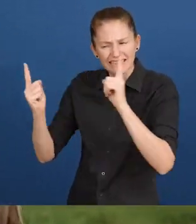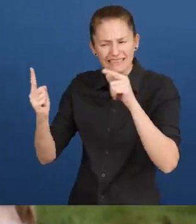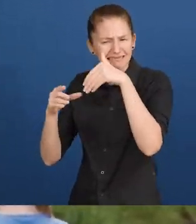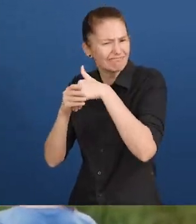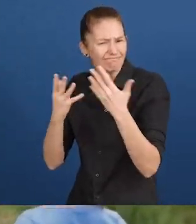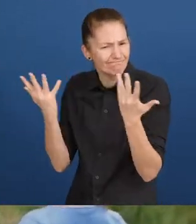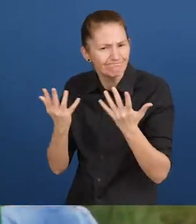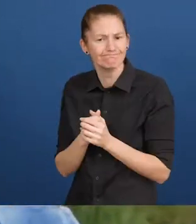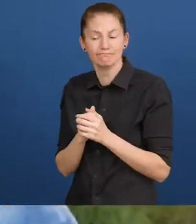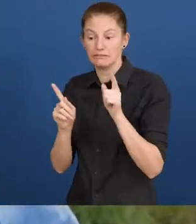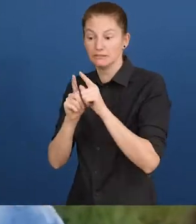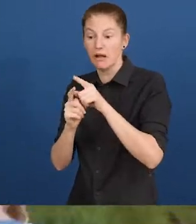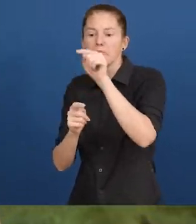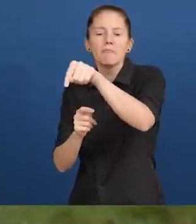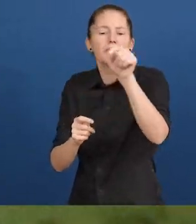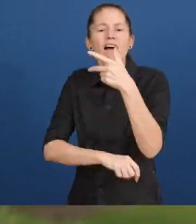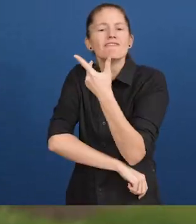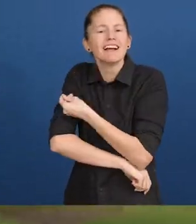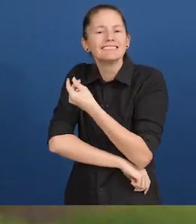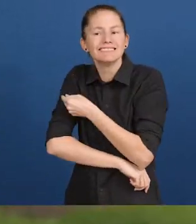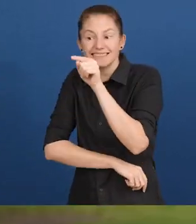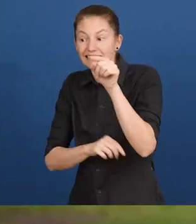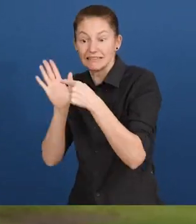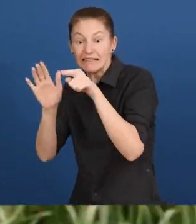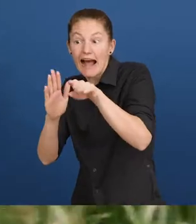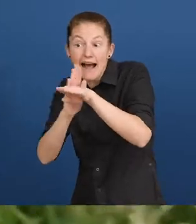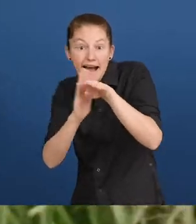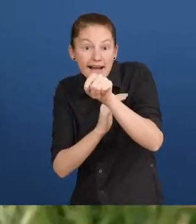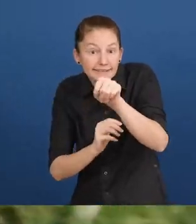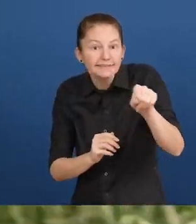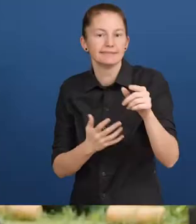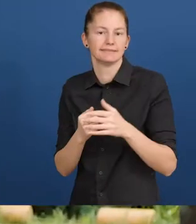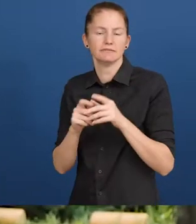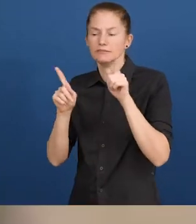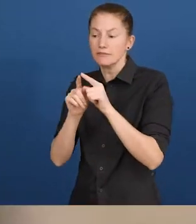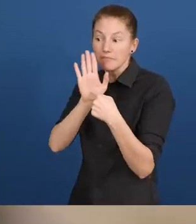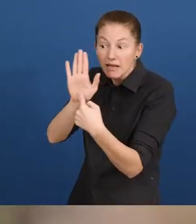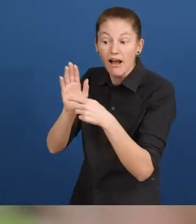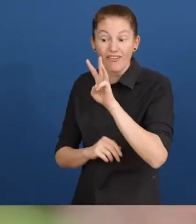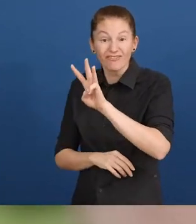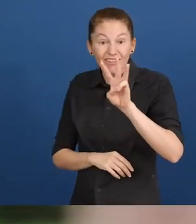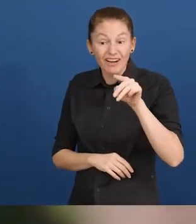and accessibility of vaccination centres as well as the online platform Circuit Sortie,